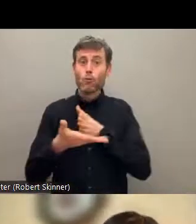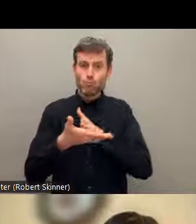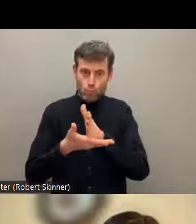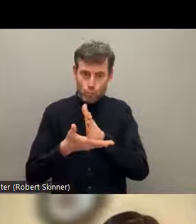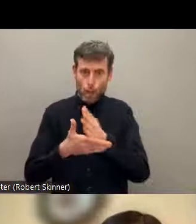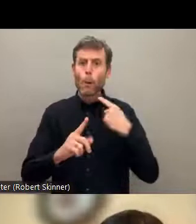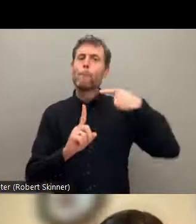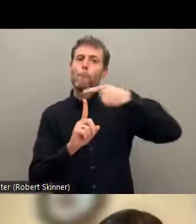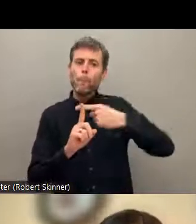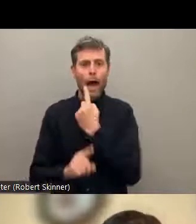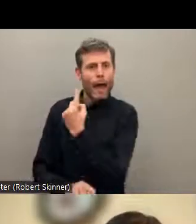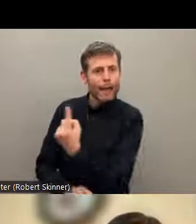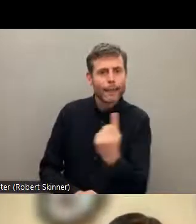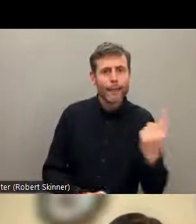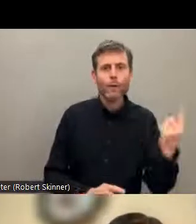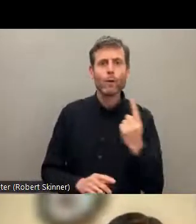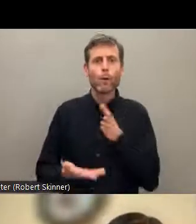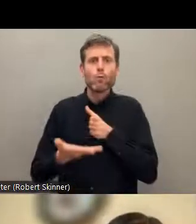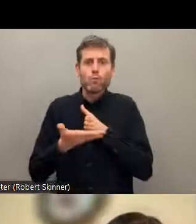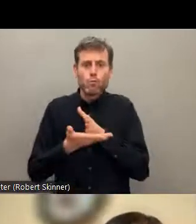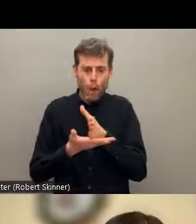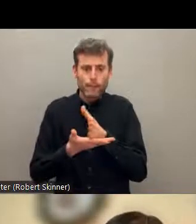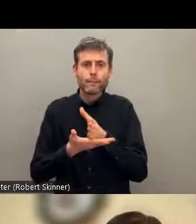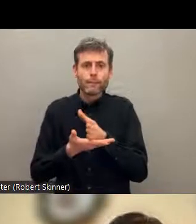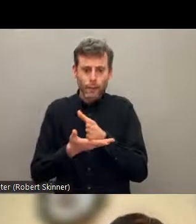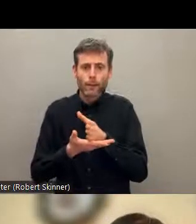disabilities having indigenous identity, disability identity, and